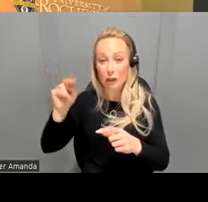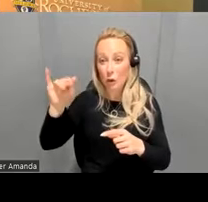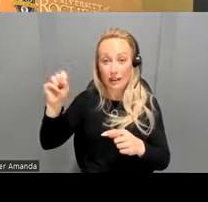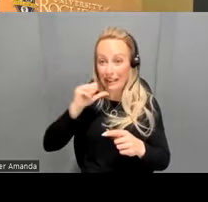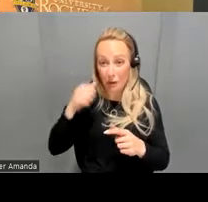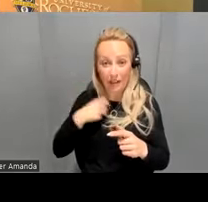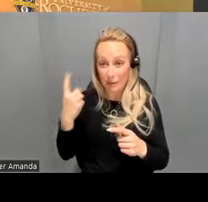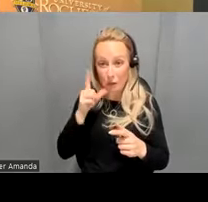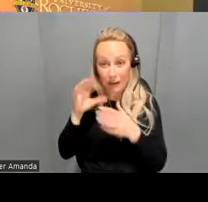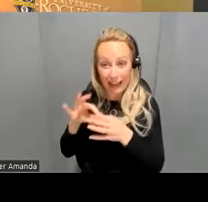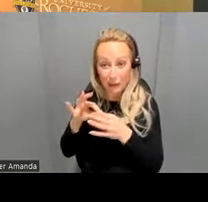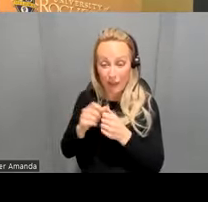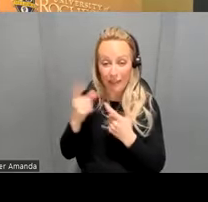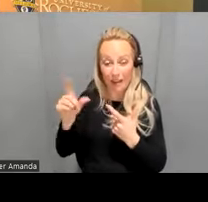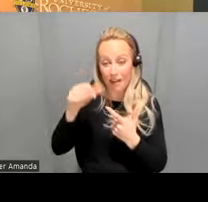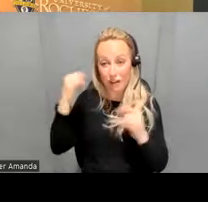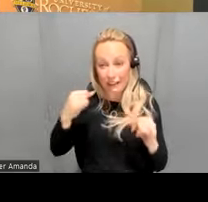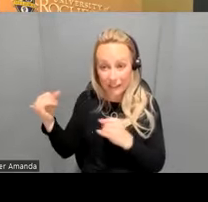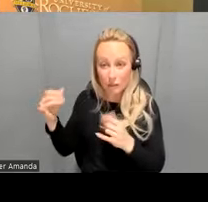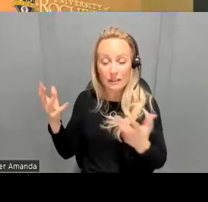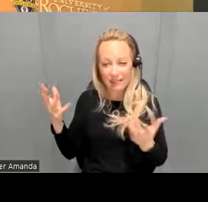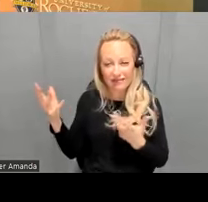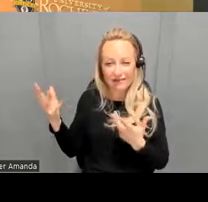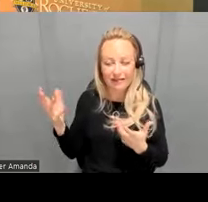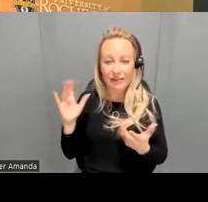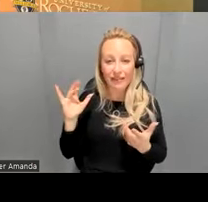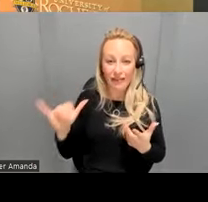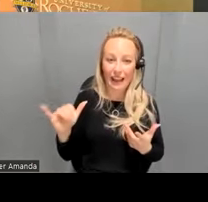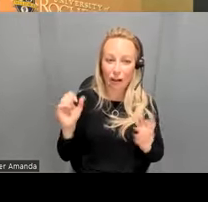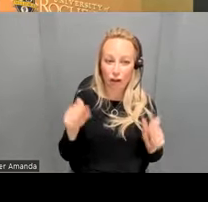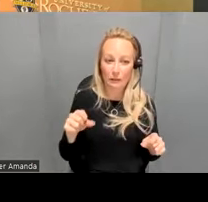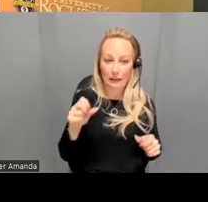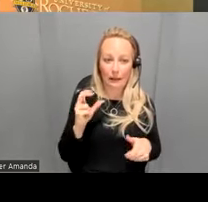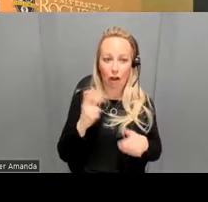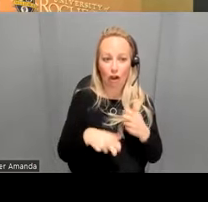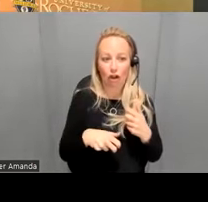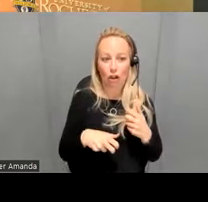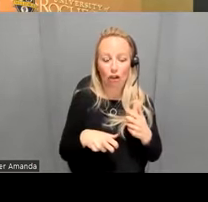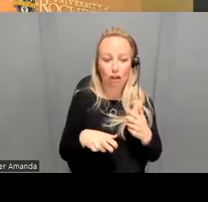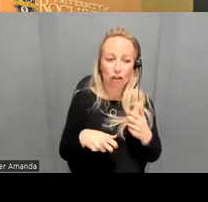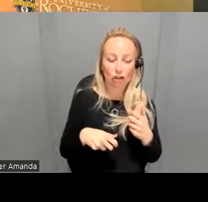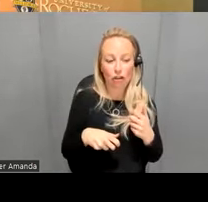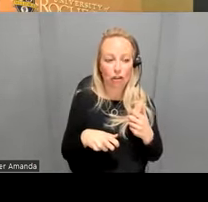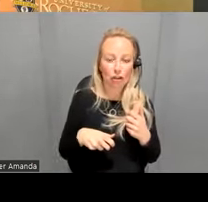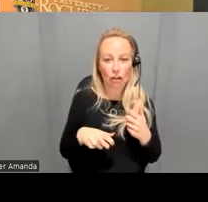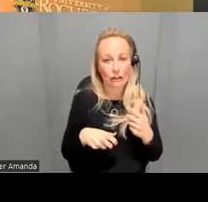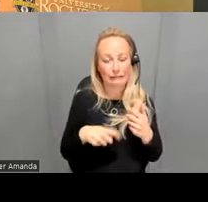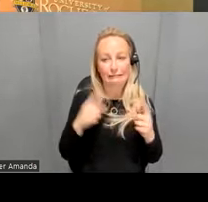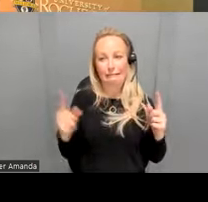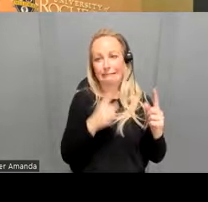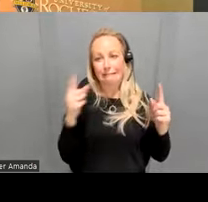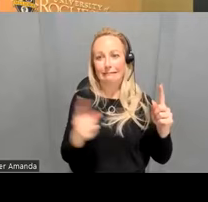connect with and and other individuals but I think because that might be hard uh bar to reach um uh I